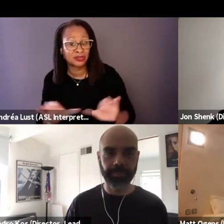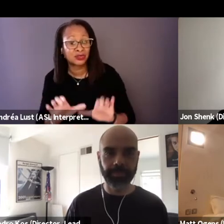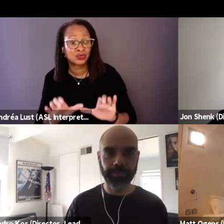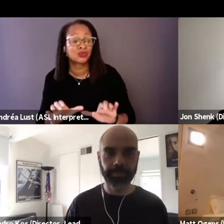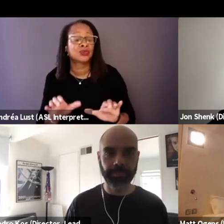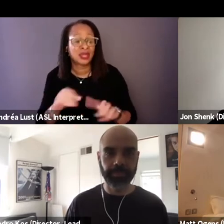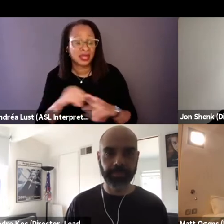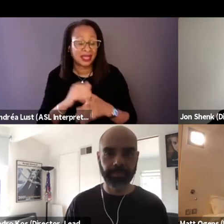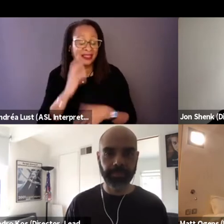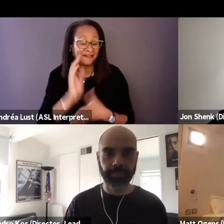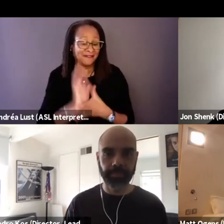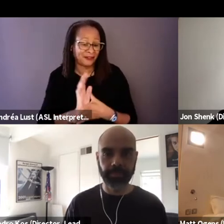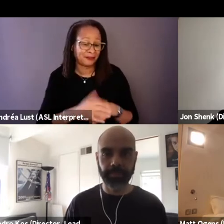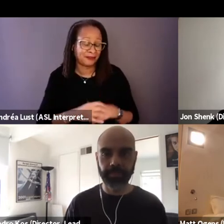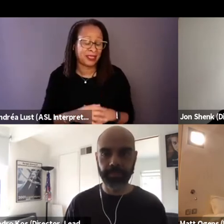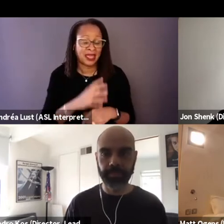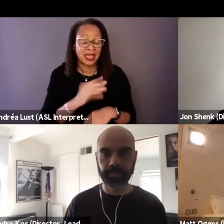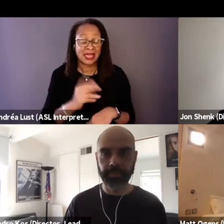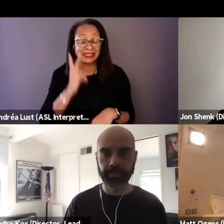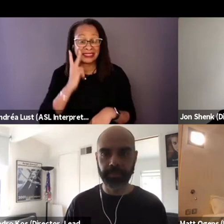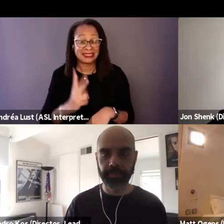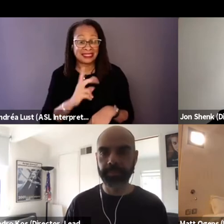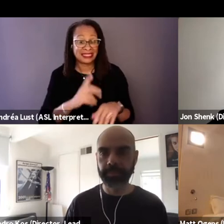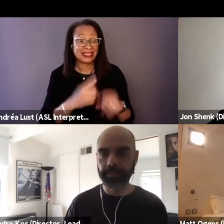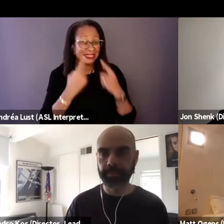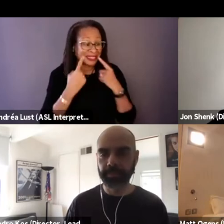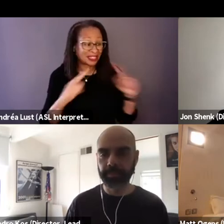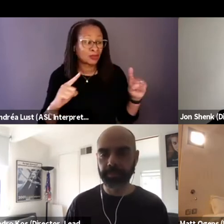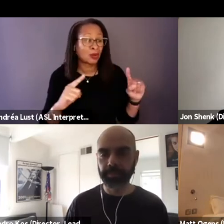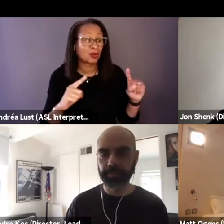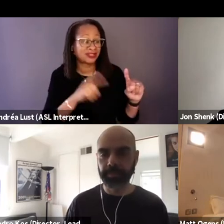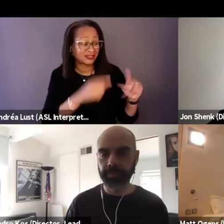and to see those testimonies that they have,